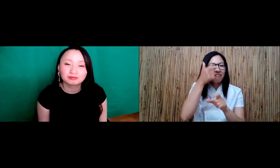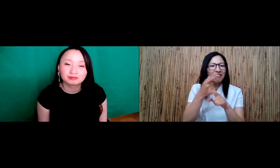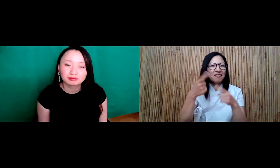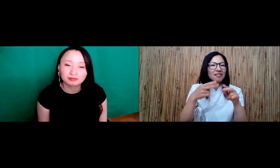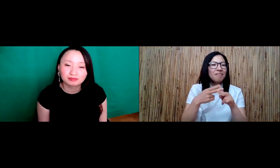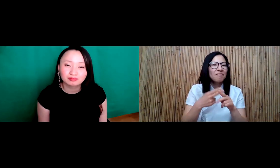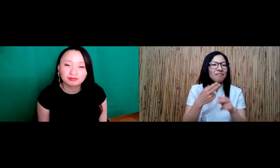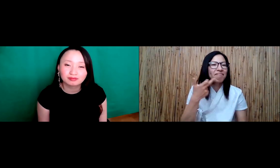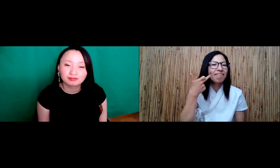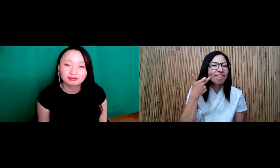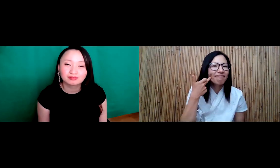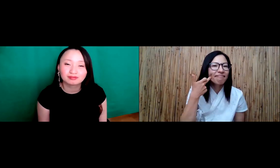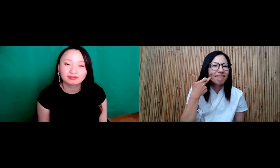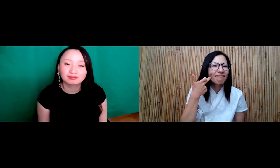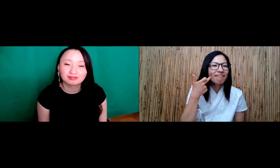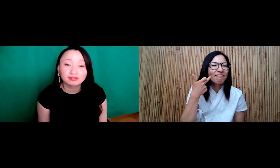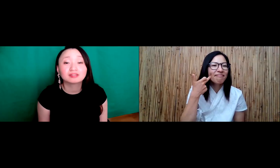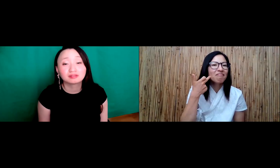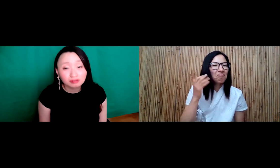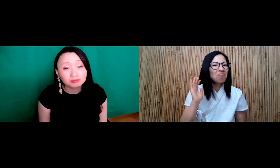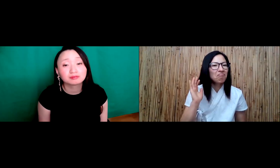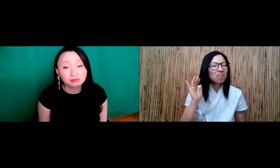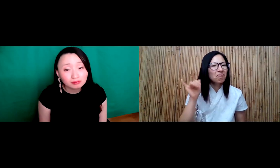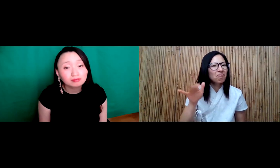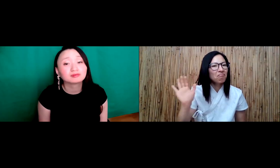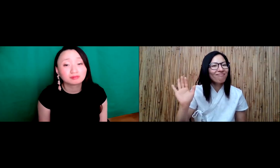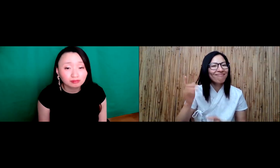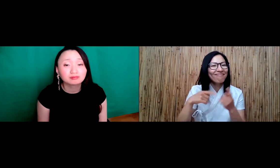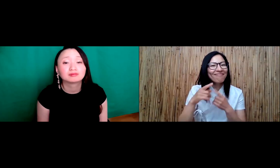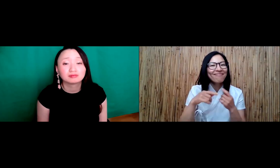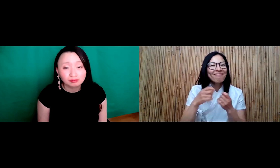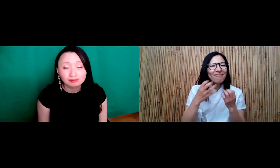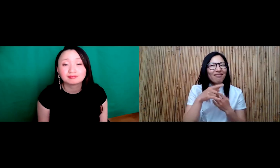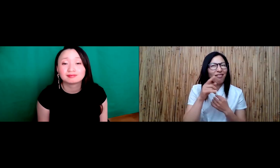And you know this is my brother's name it has the thumb sticking up.